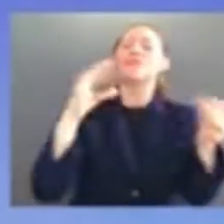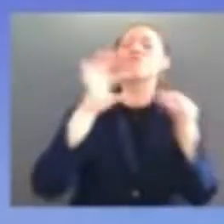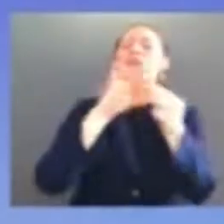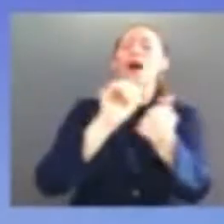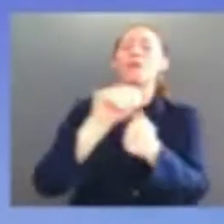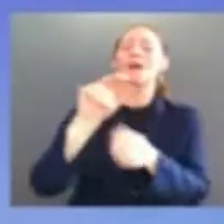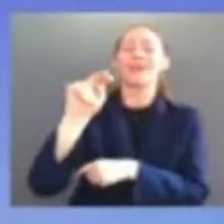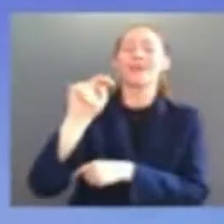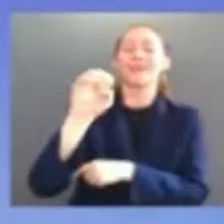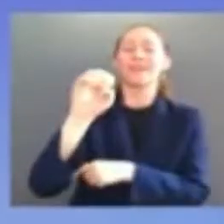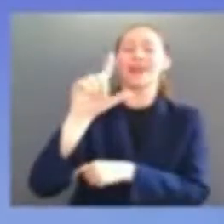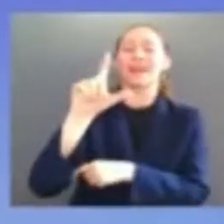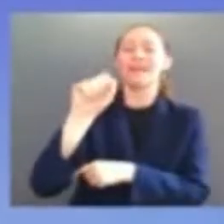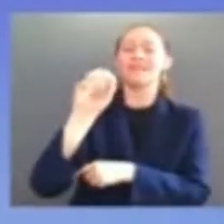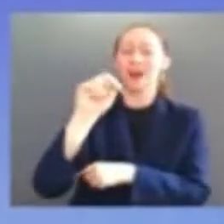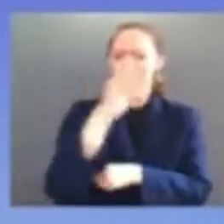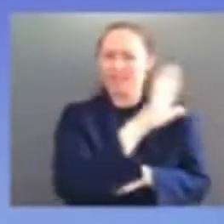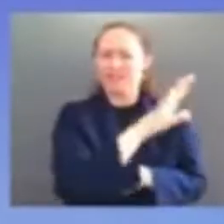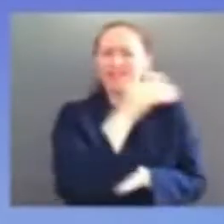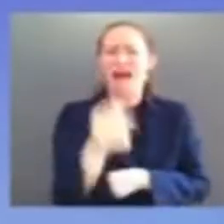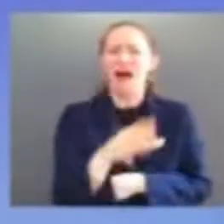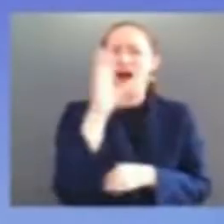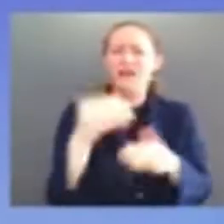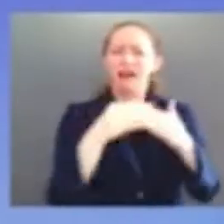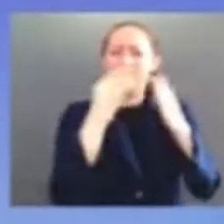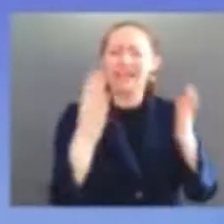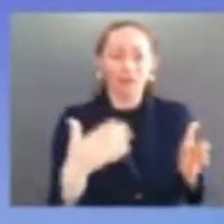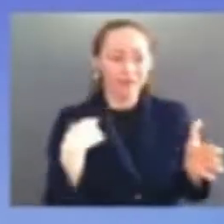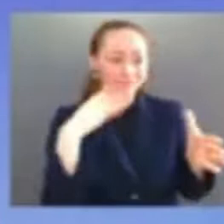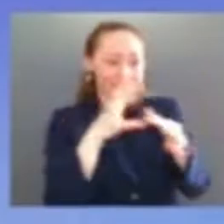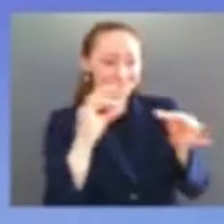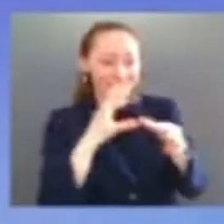to go out on this what they call the south lawn in the white house and i'm going to introduce to